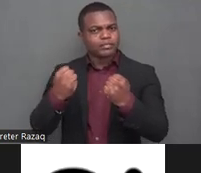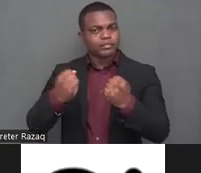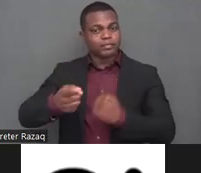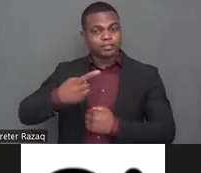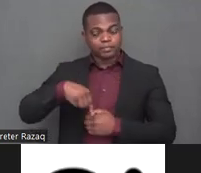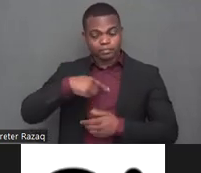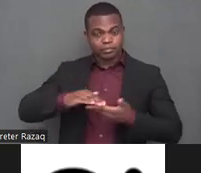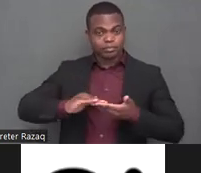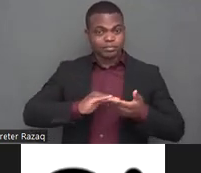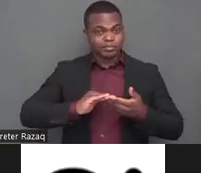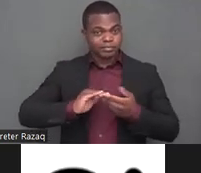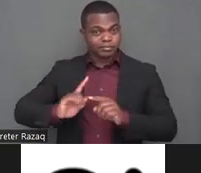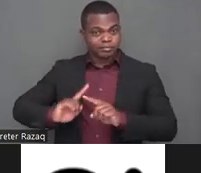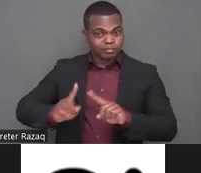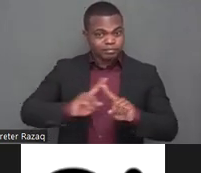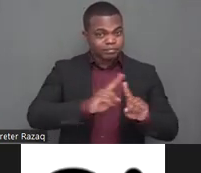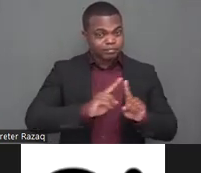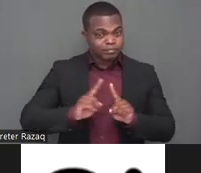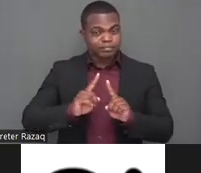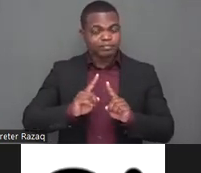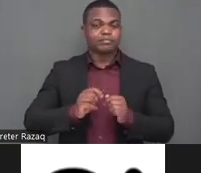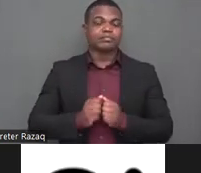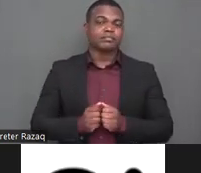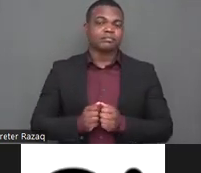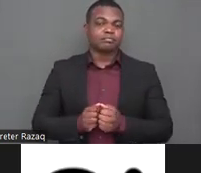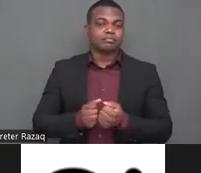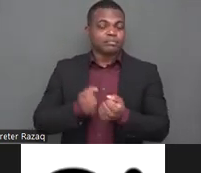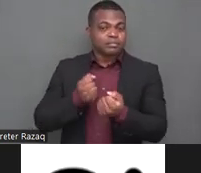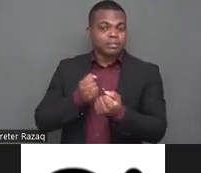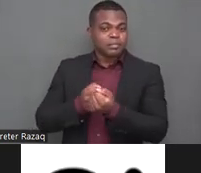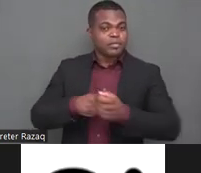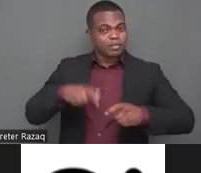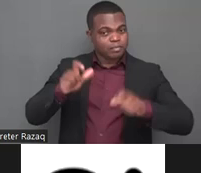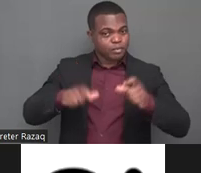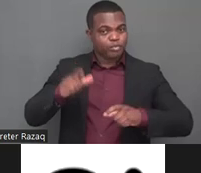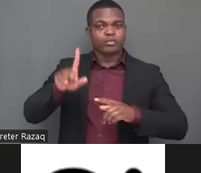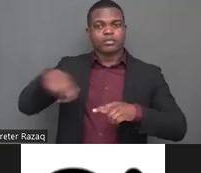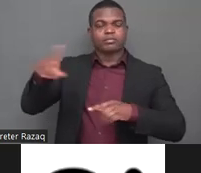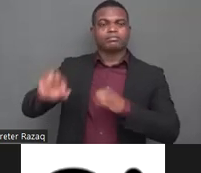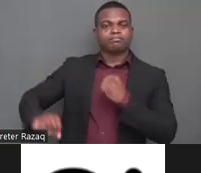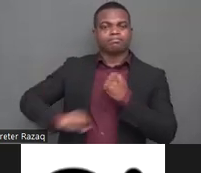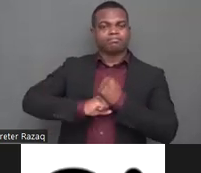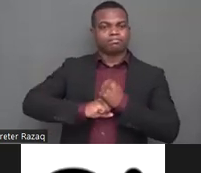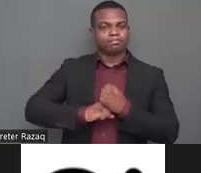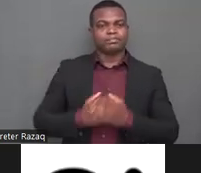more seen to the in into the global uh movement and then we can bring